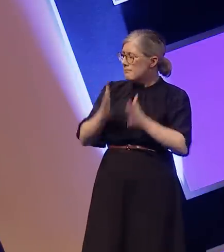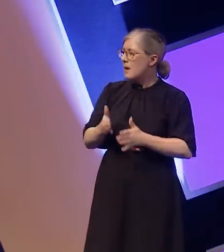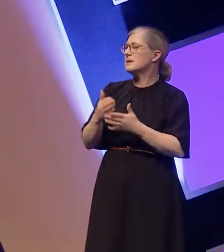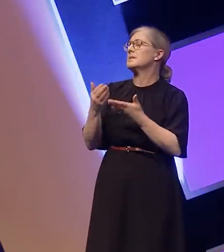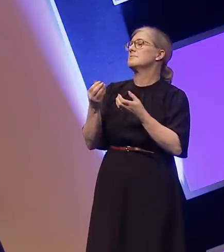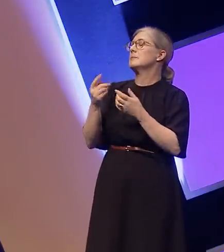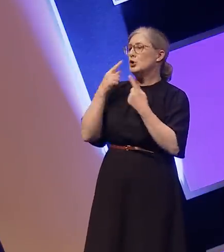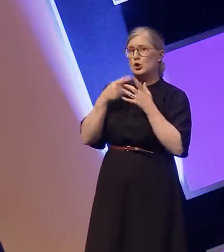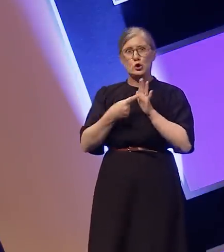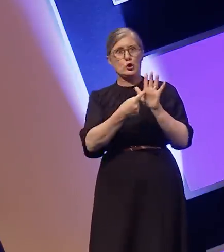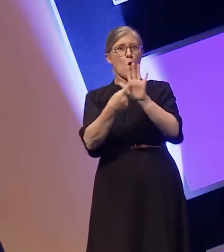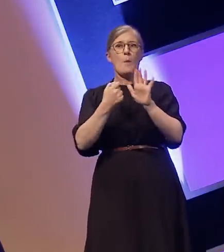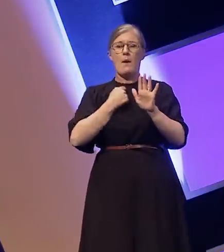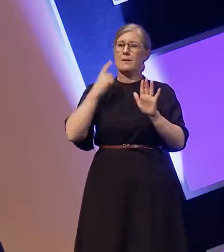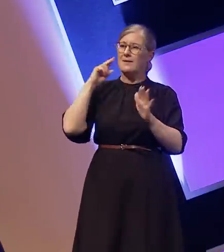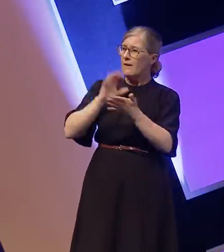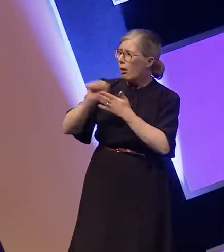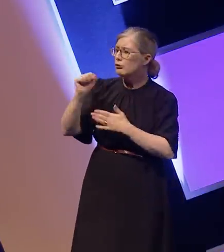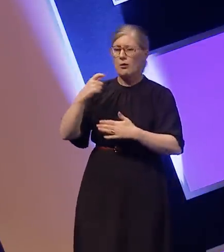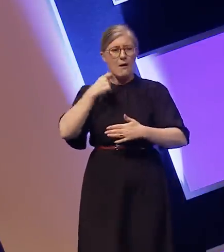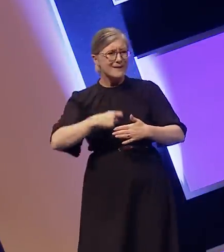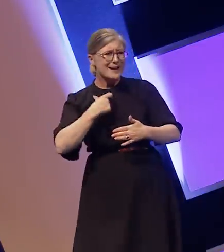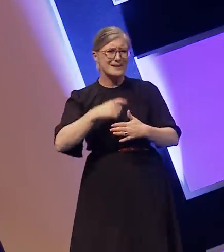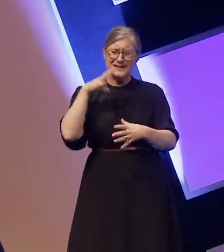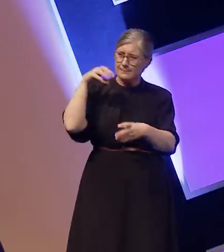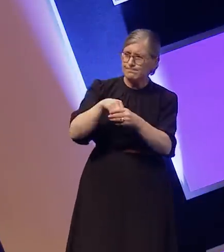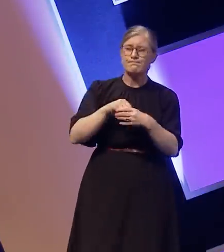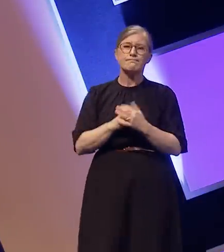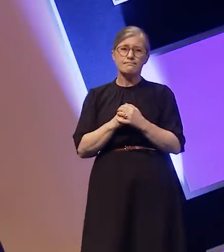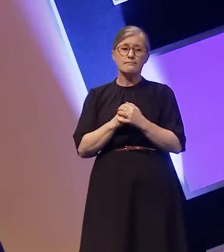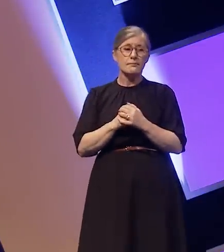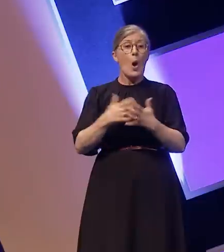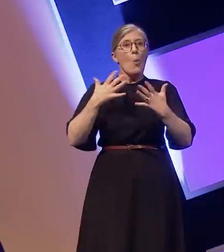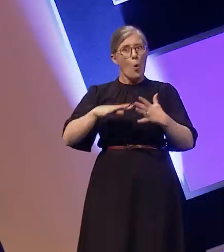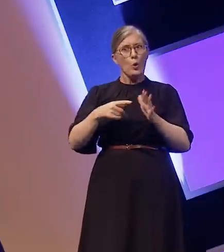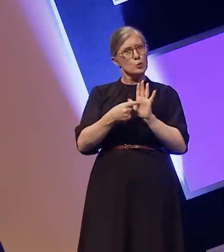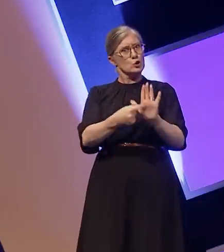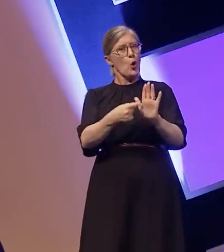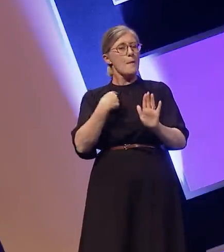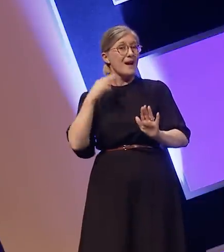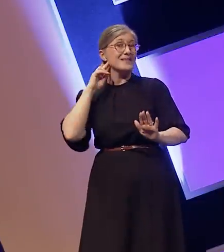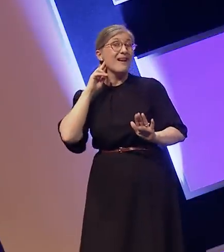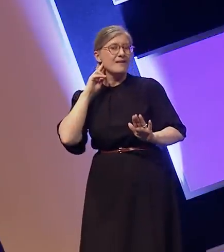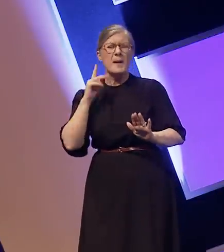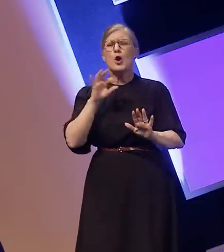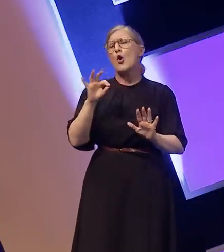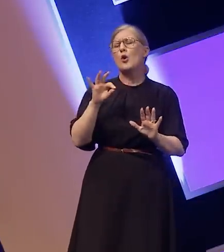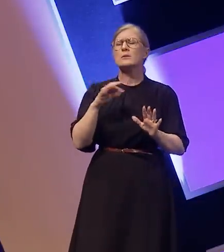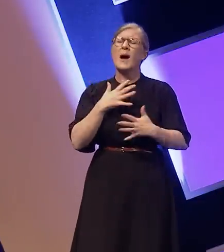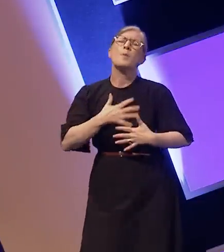were part of it too. I wanted my deafness to be present but not overly emotional or inspirational